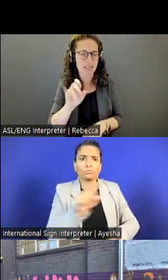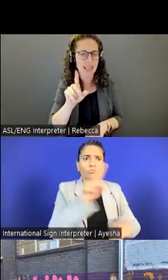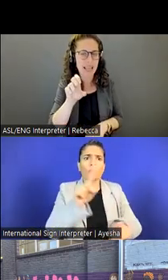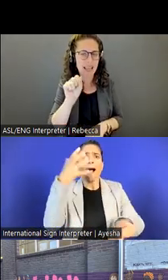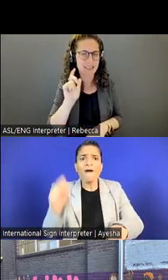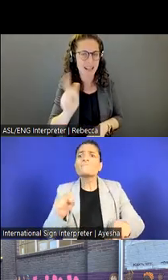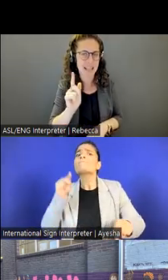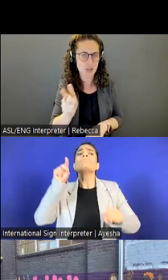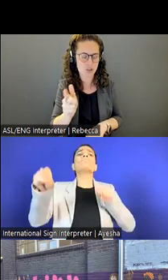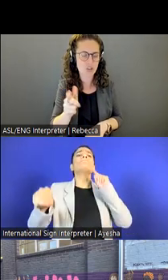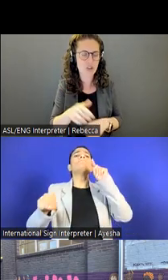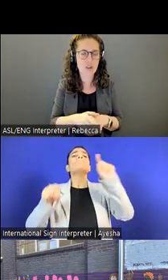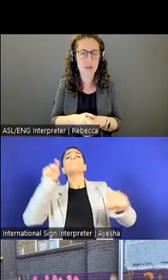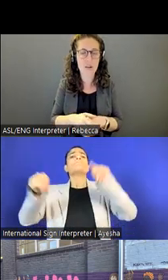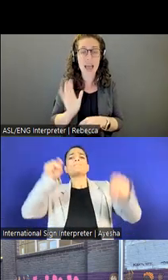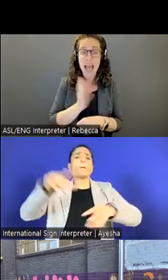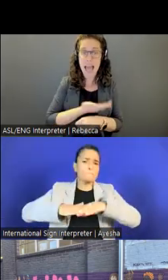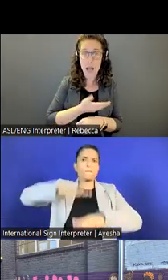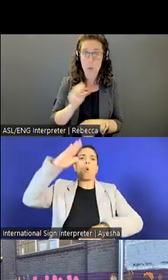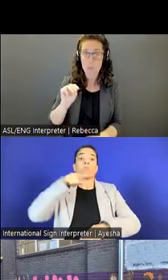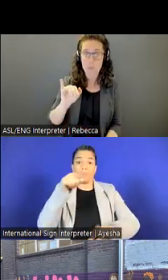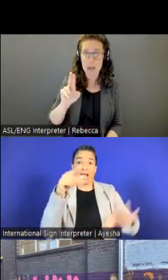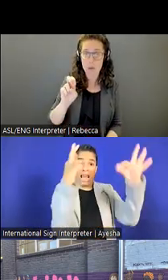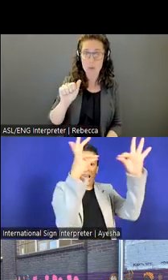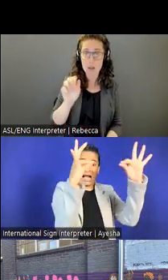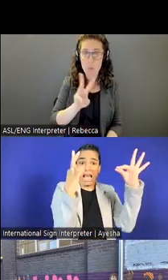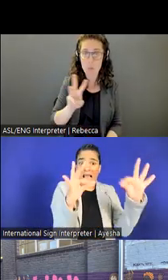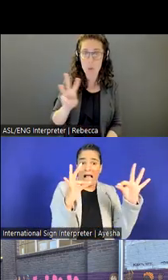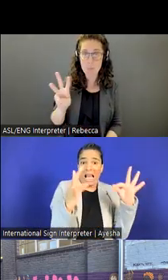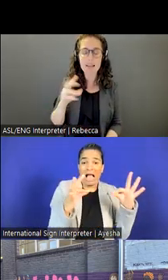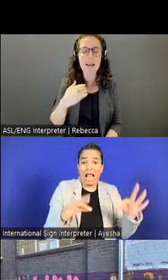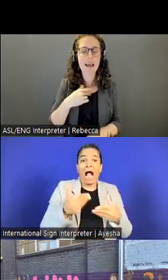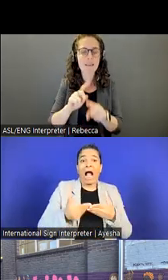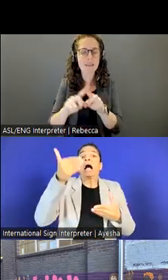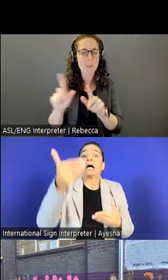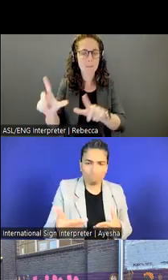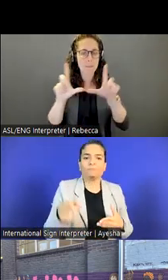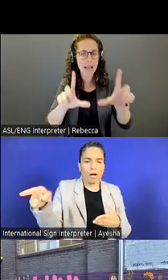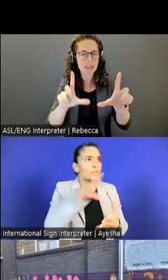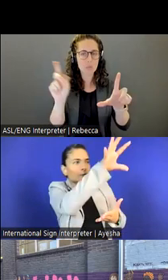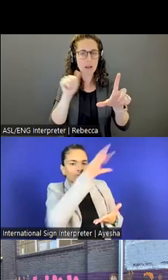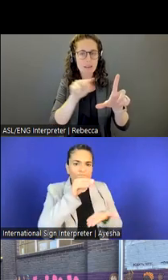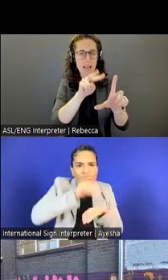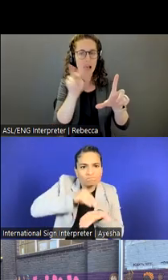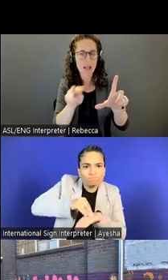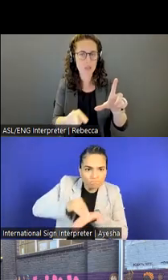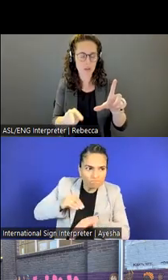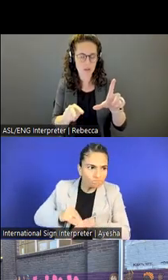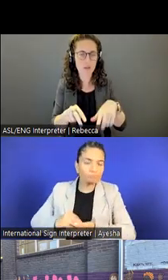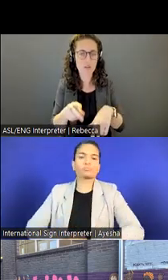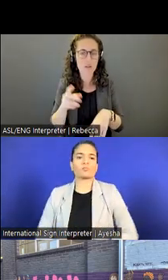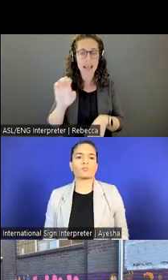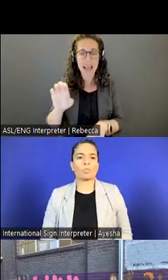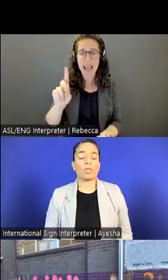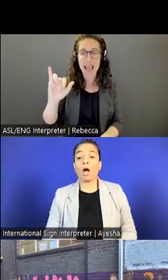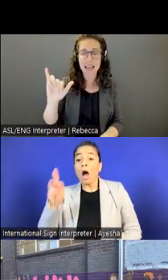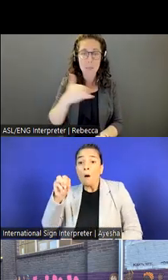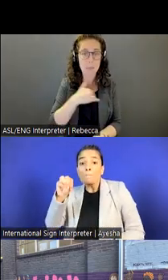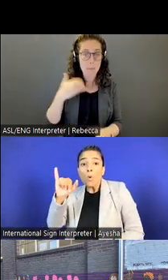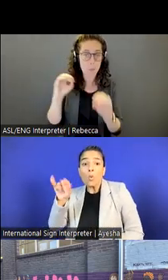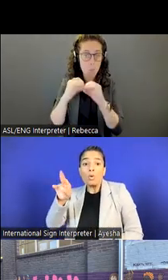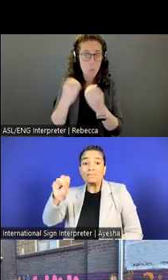On the MIUSA website, we have a couple of places you can look for jobs.